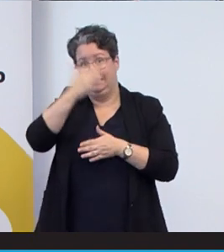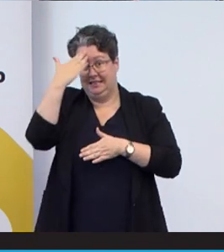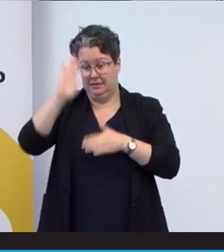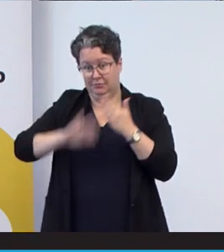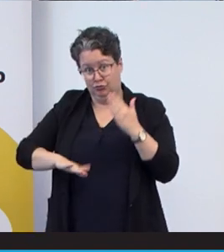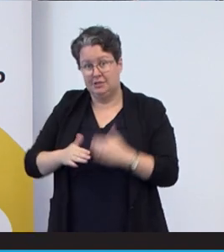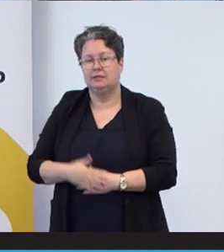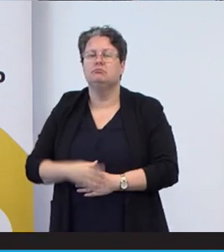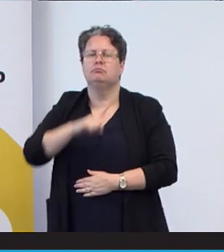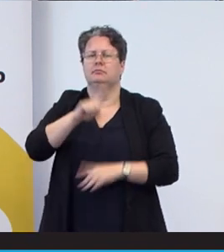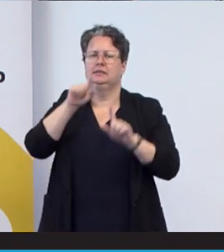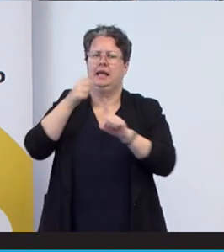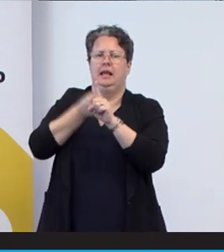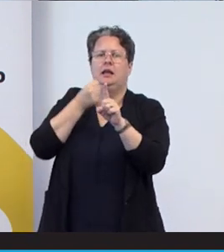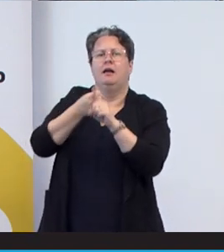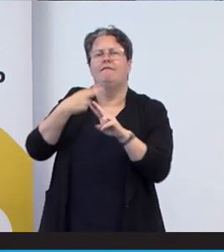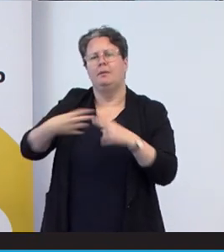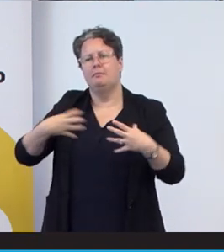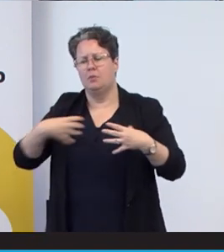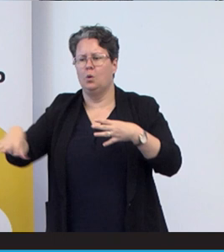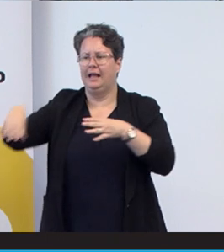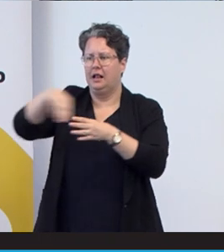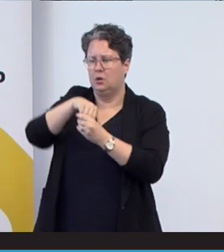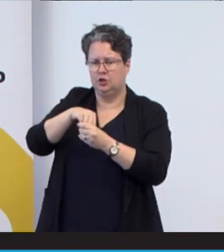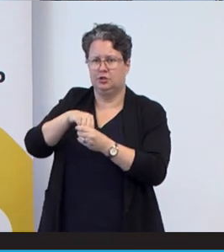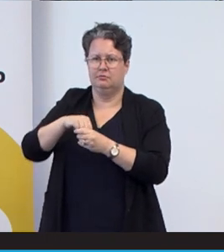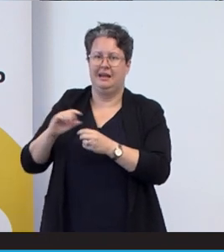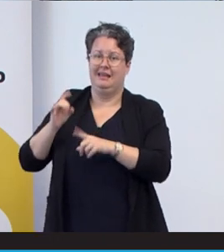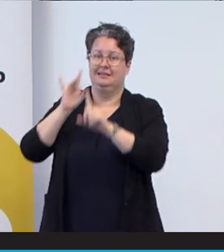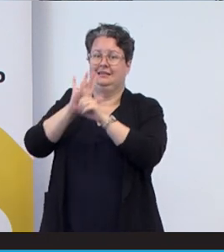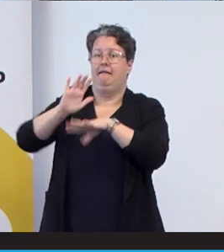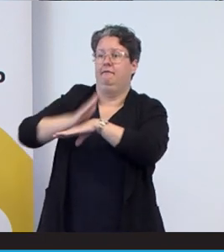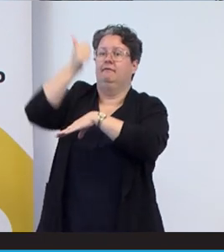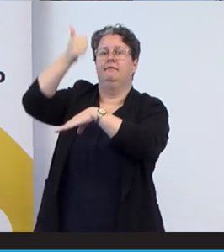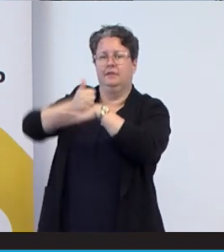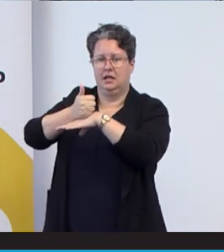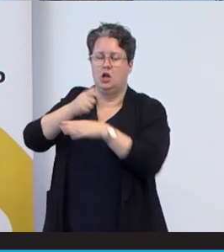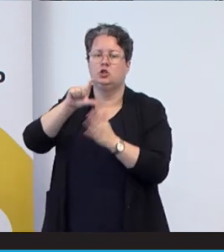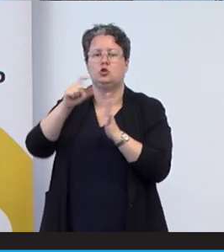been an advocate for inclusion and is a founding member of Doctors with Disabilities Australia.